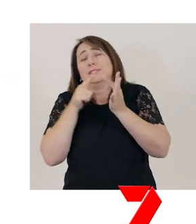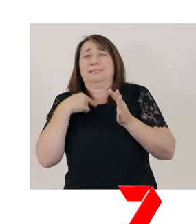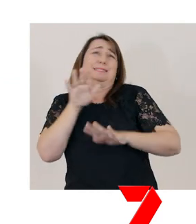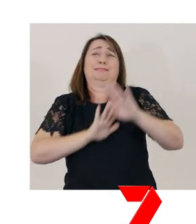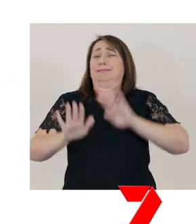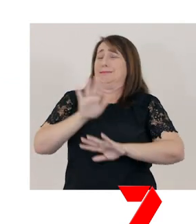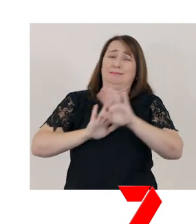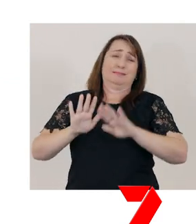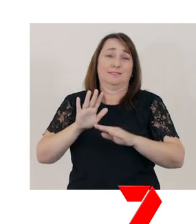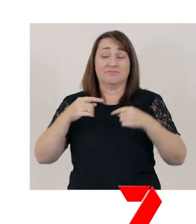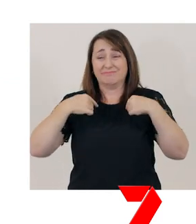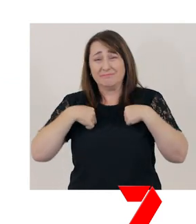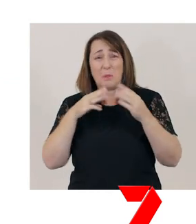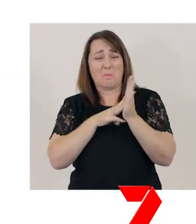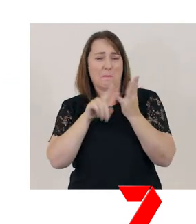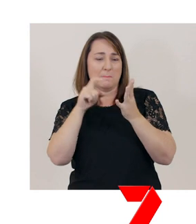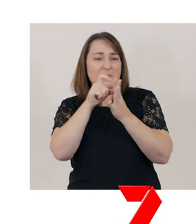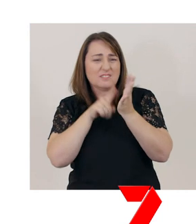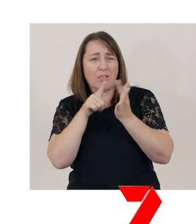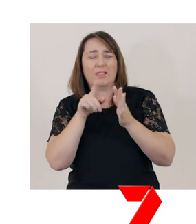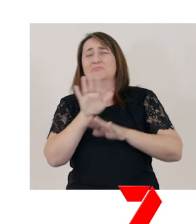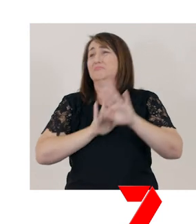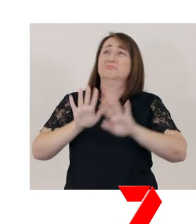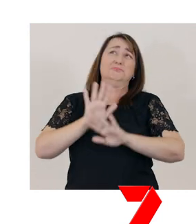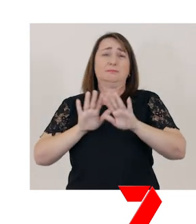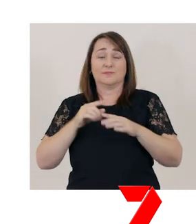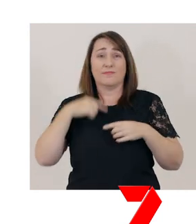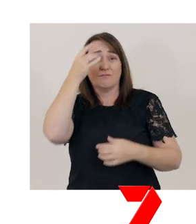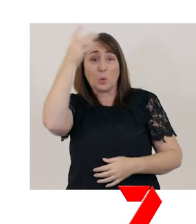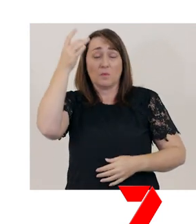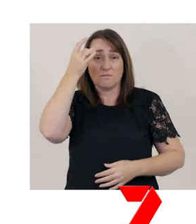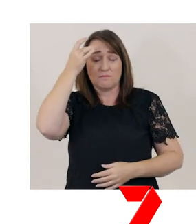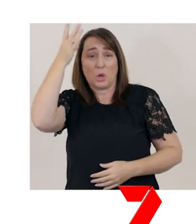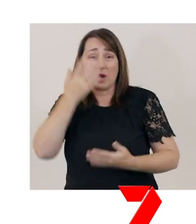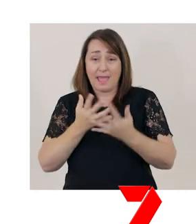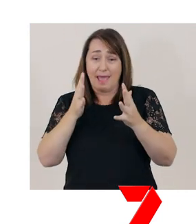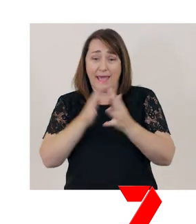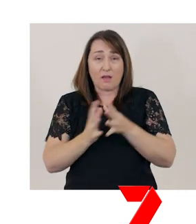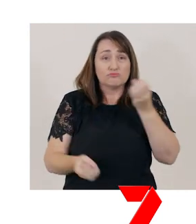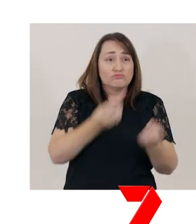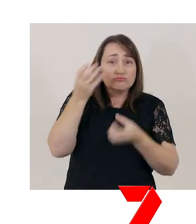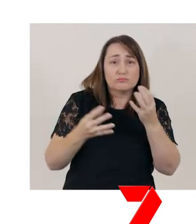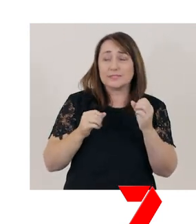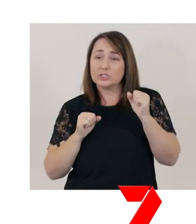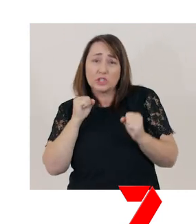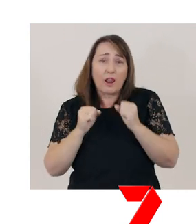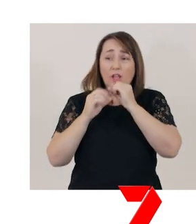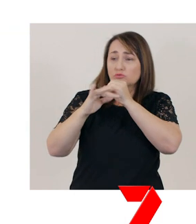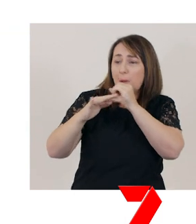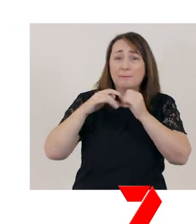"I got in a muddle, and I forgot how to juggle, or jiggle, or play the trumpet or the drums."